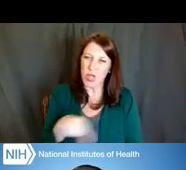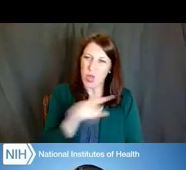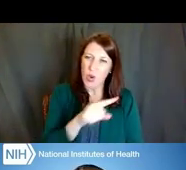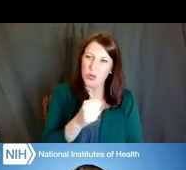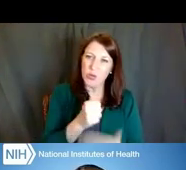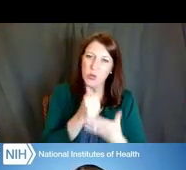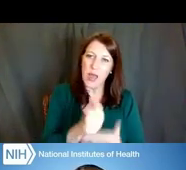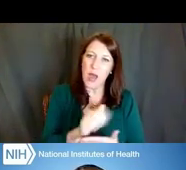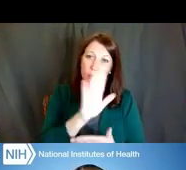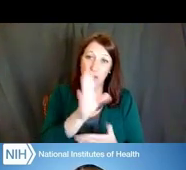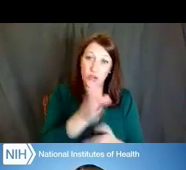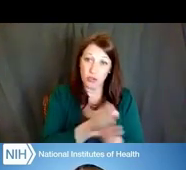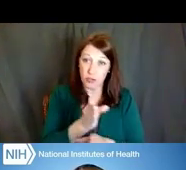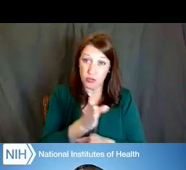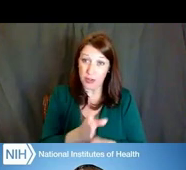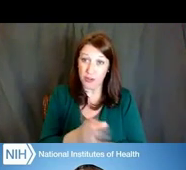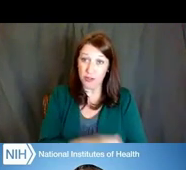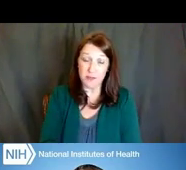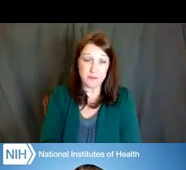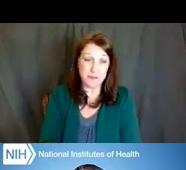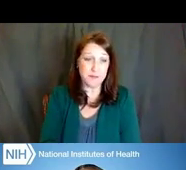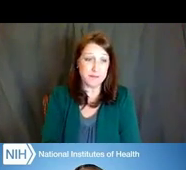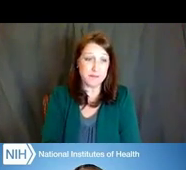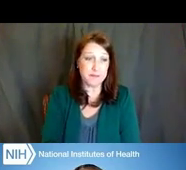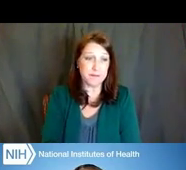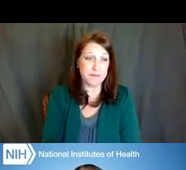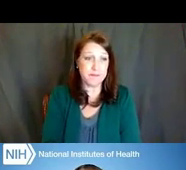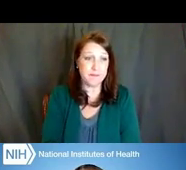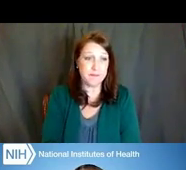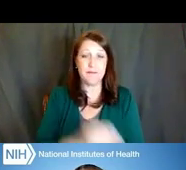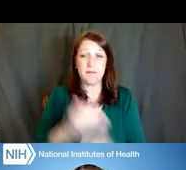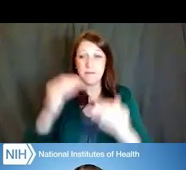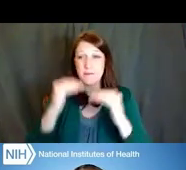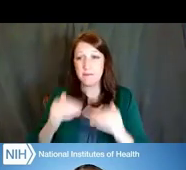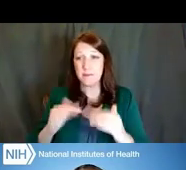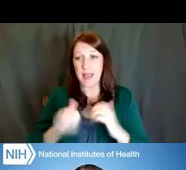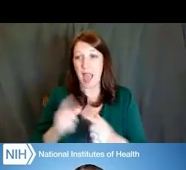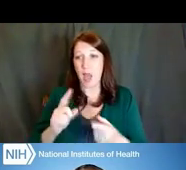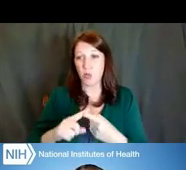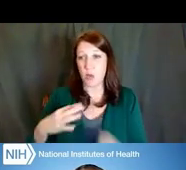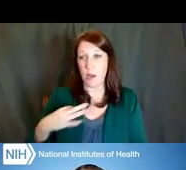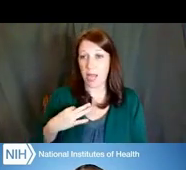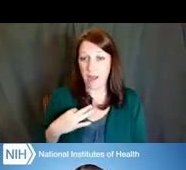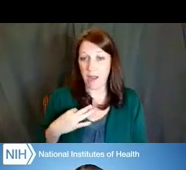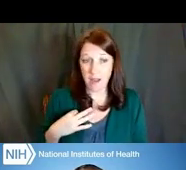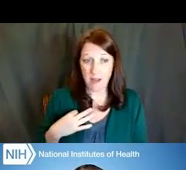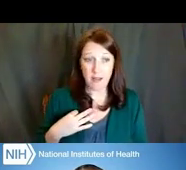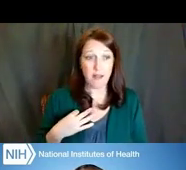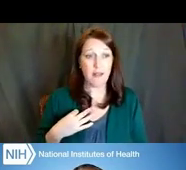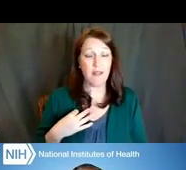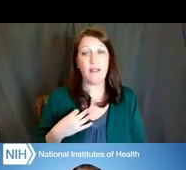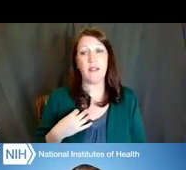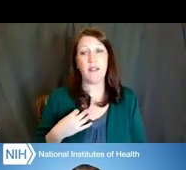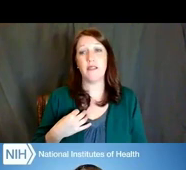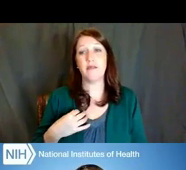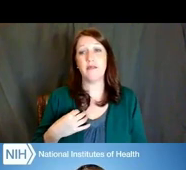with regarding the planning of your research career. We're also going to talk about how to apply, including NIH forms and applications,